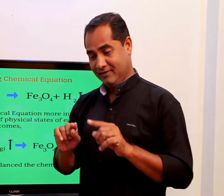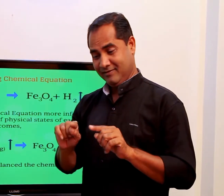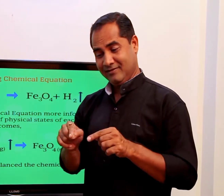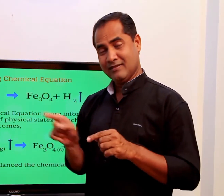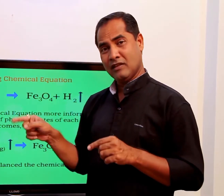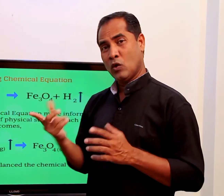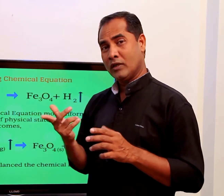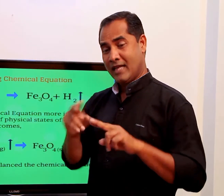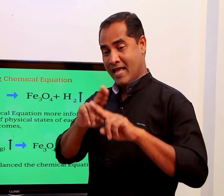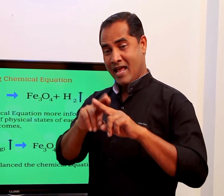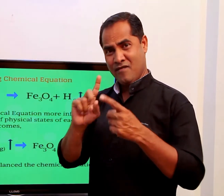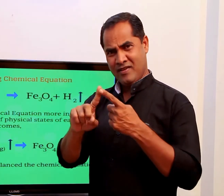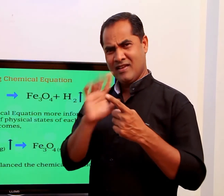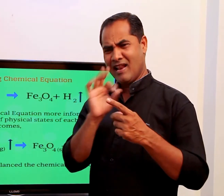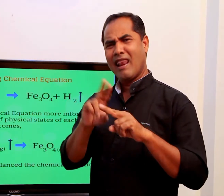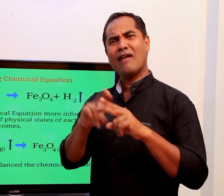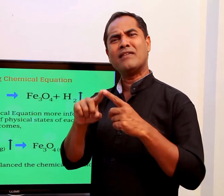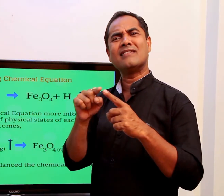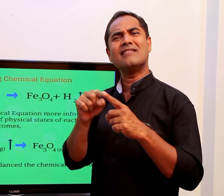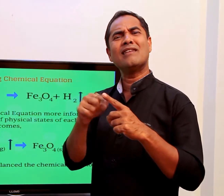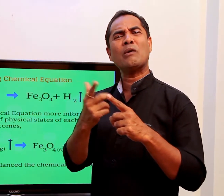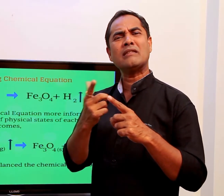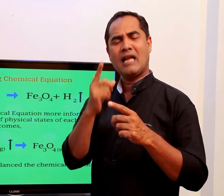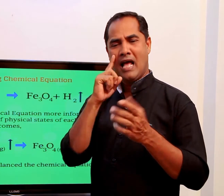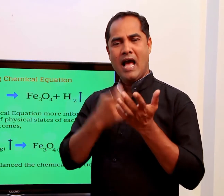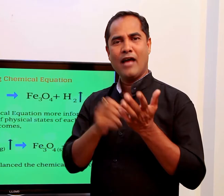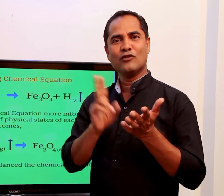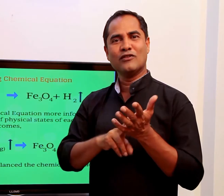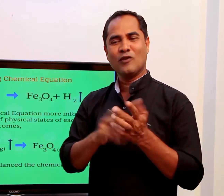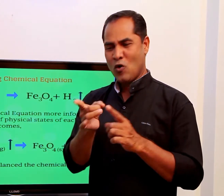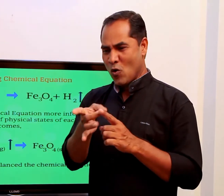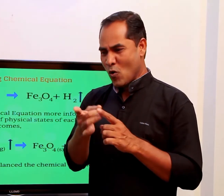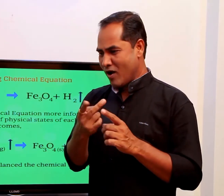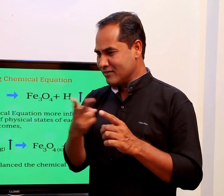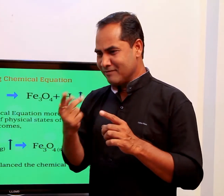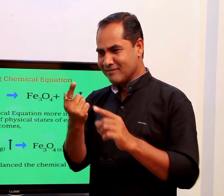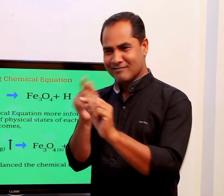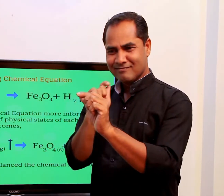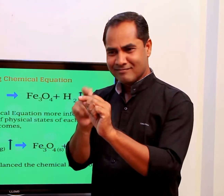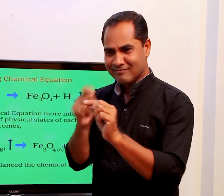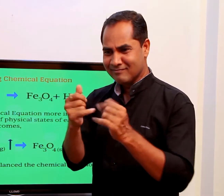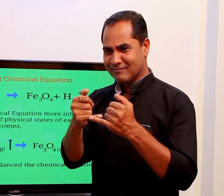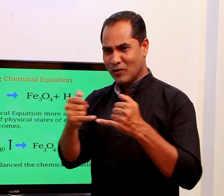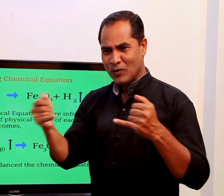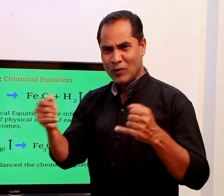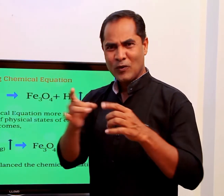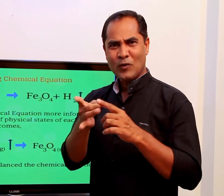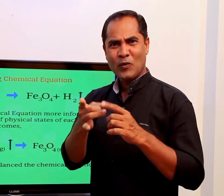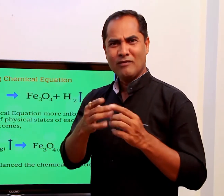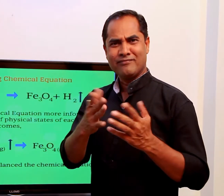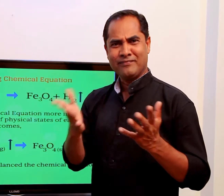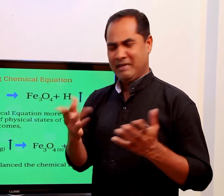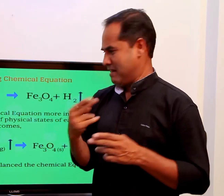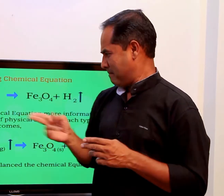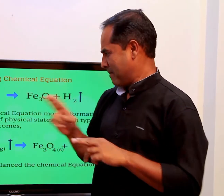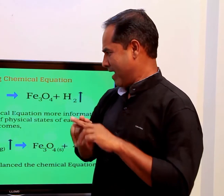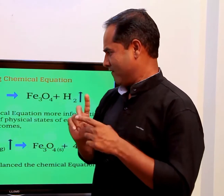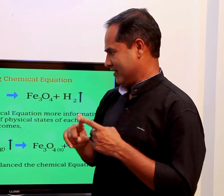you see (S) in bracket what is this "S" stand for? so iron is a metal which is a hard